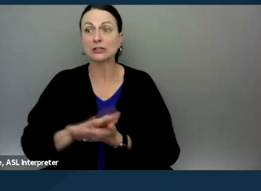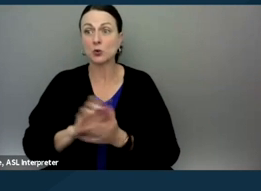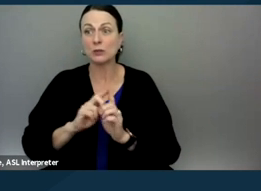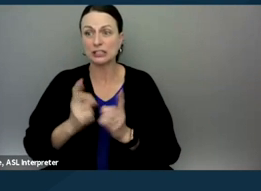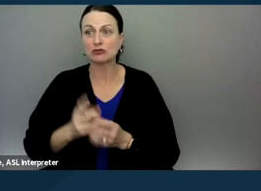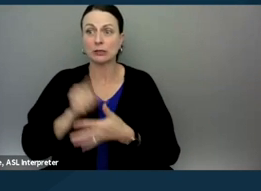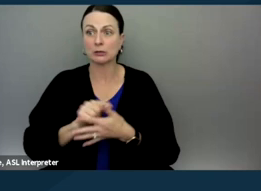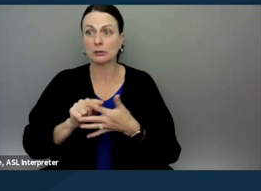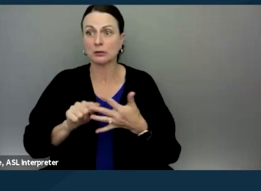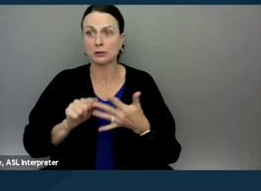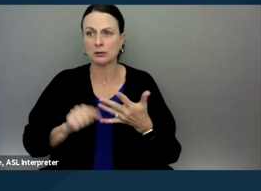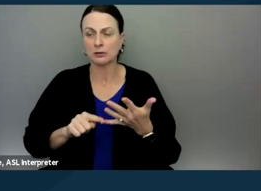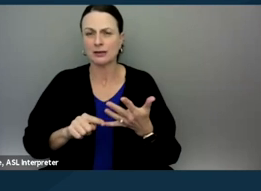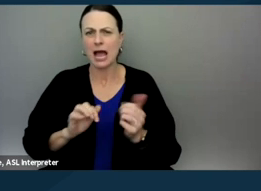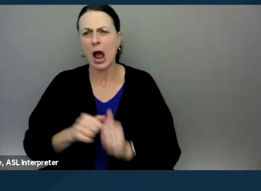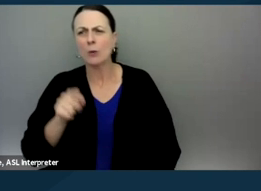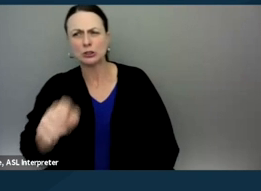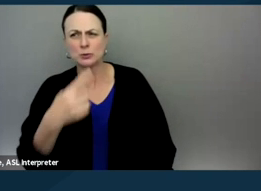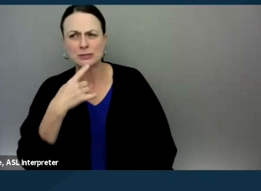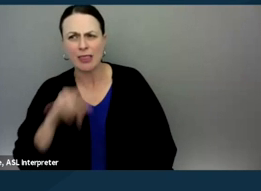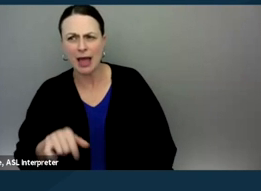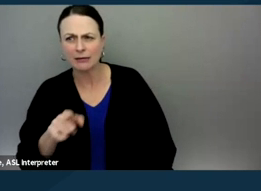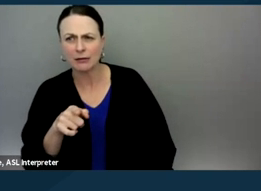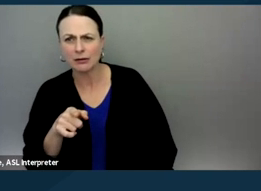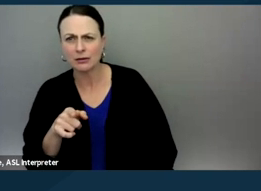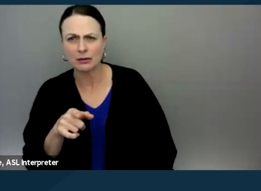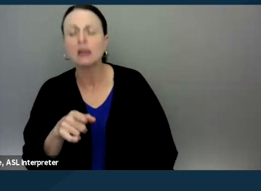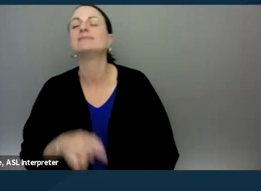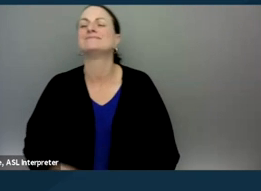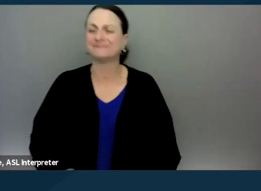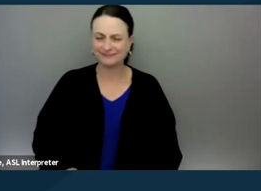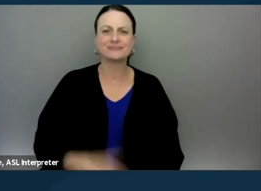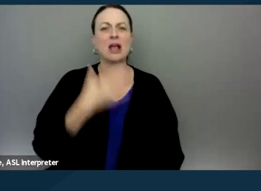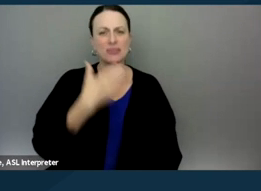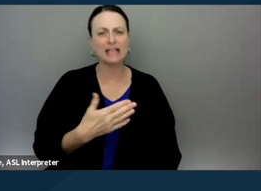Whereas how would you present that, Cheryl? Yeah, thanks. That's a good example.